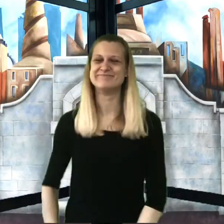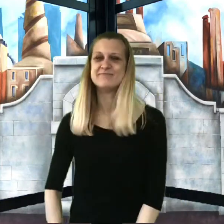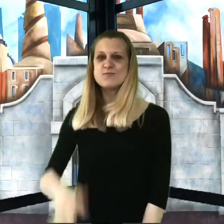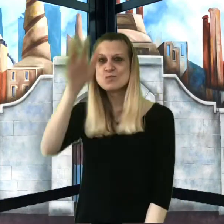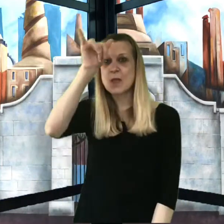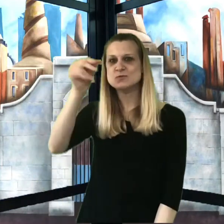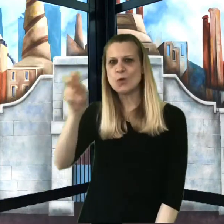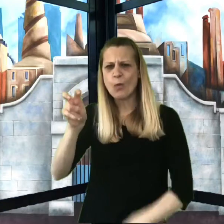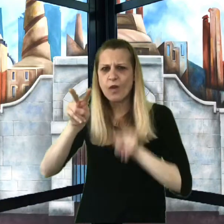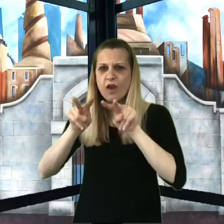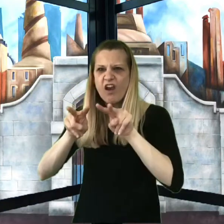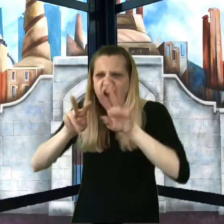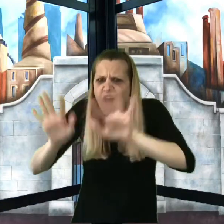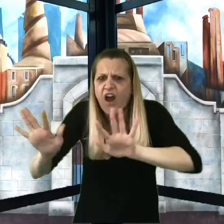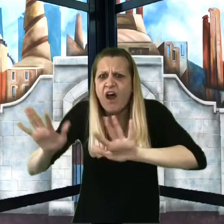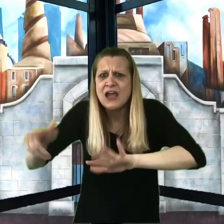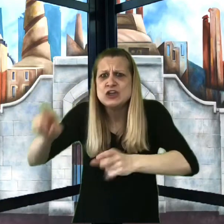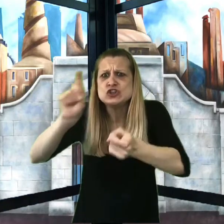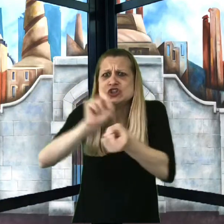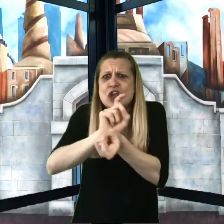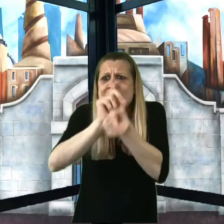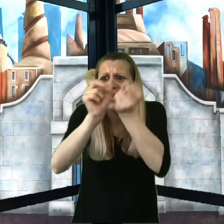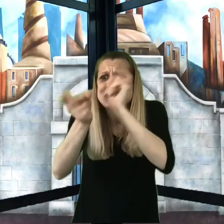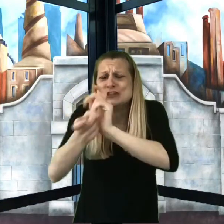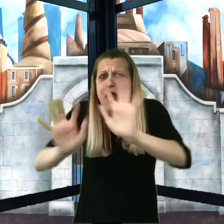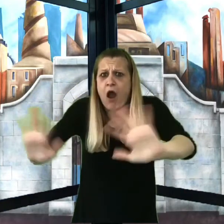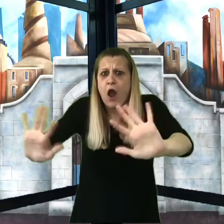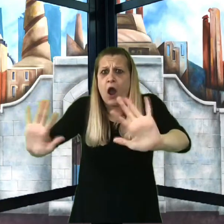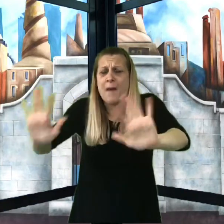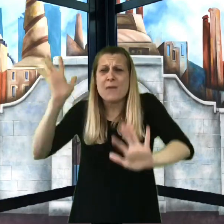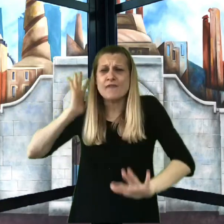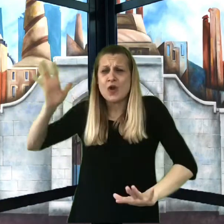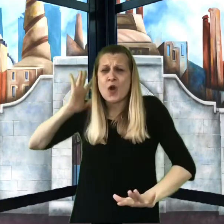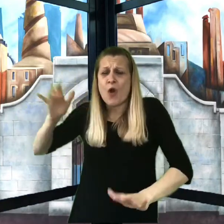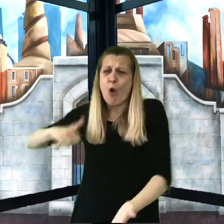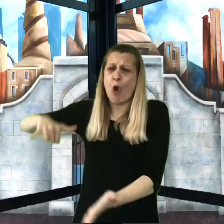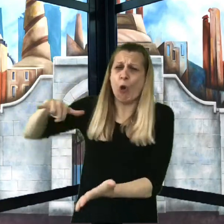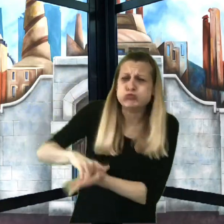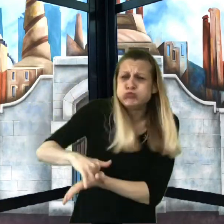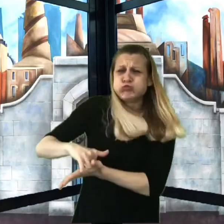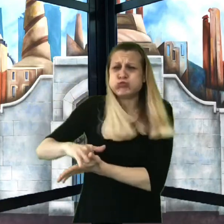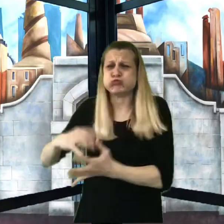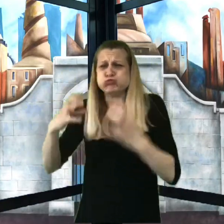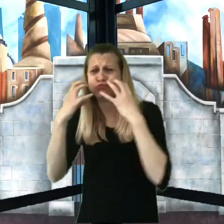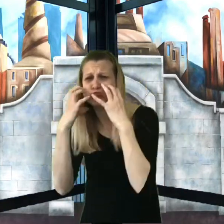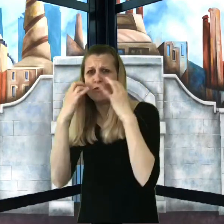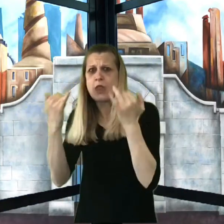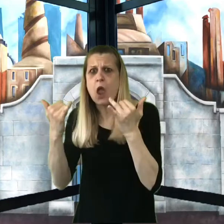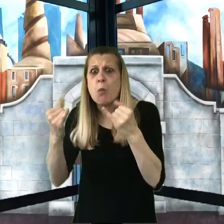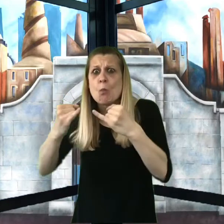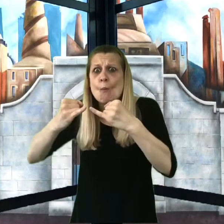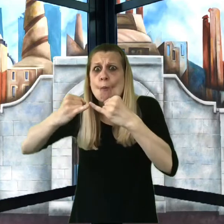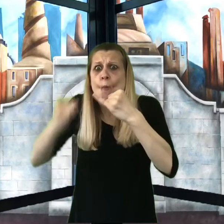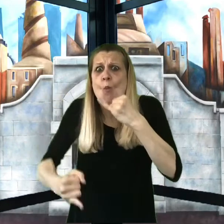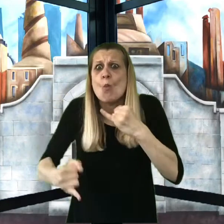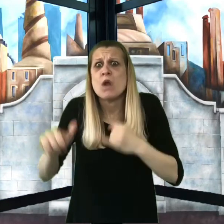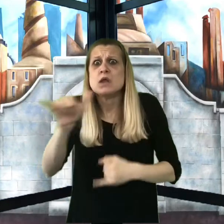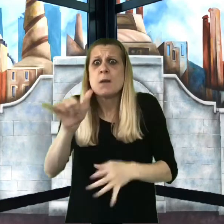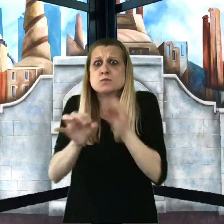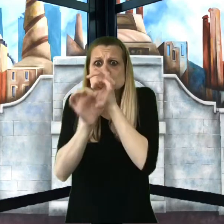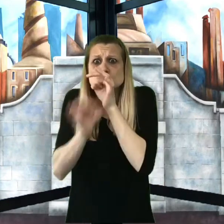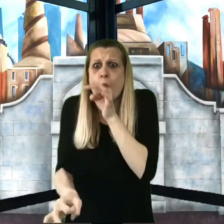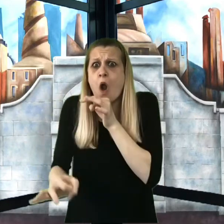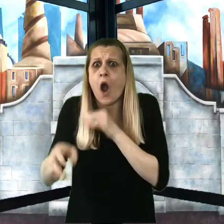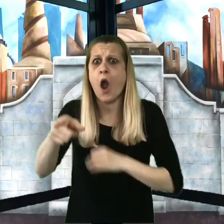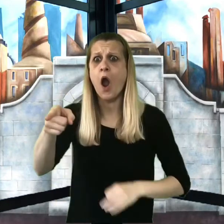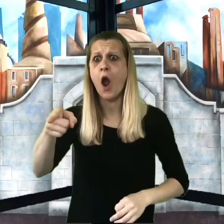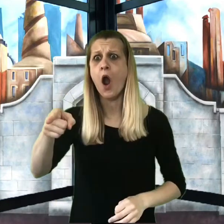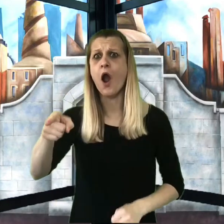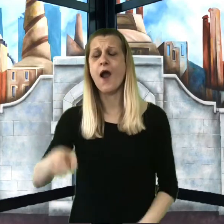"He’s changed!" said Grandpa Joe, peering down through the glass wall of the elevator. "He used to be fat! Now he’s thin as a straw!"